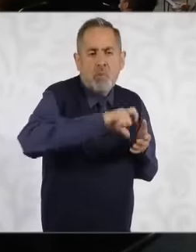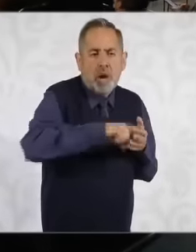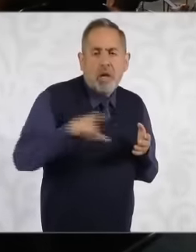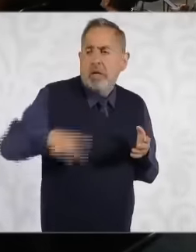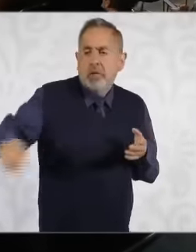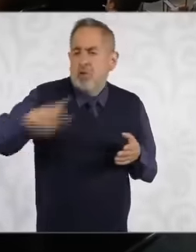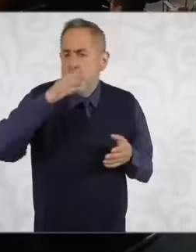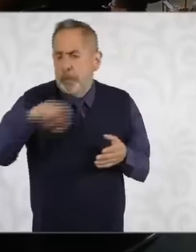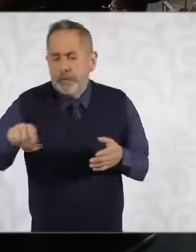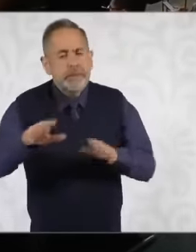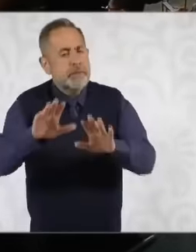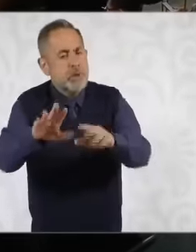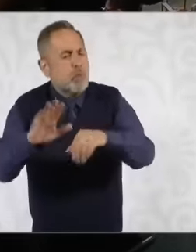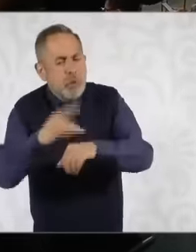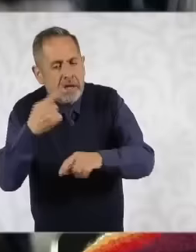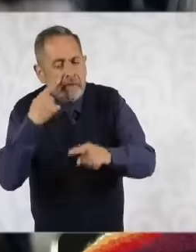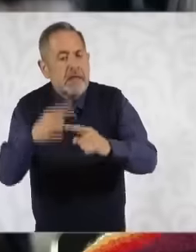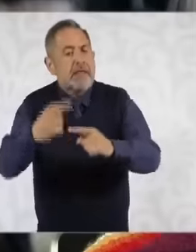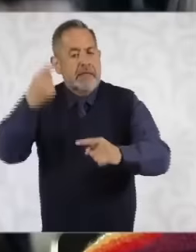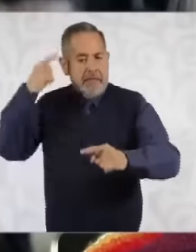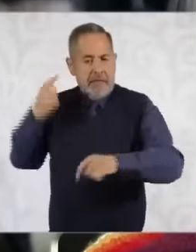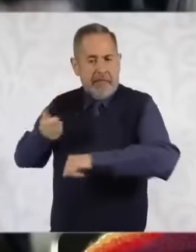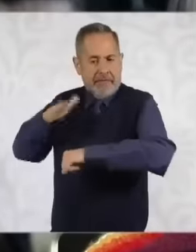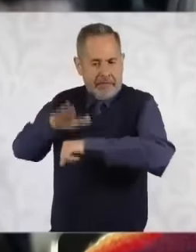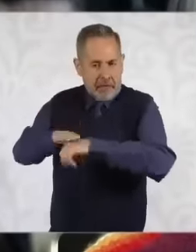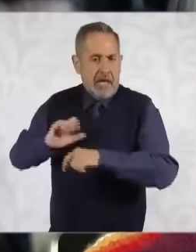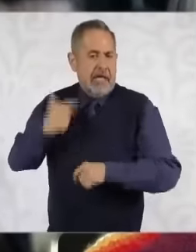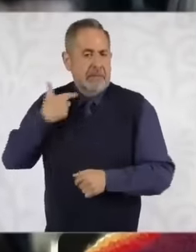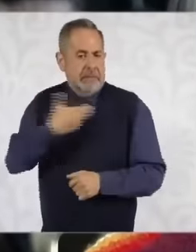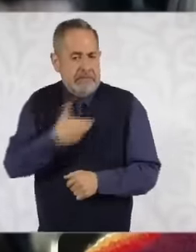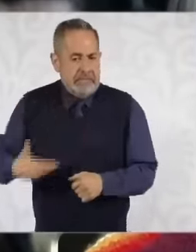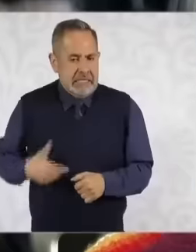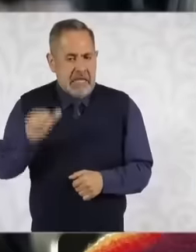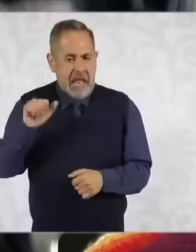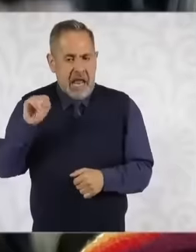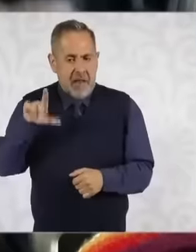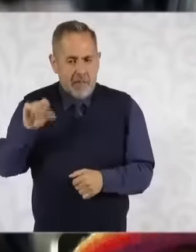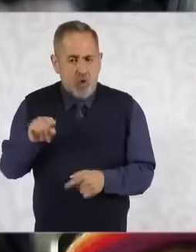past administration with the now president Andrés Manuel López Obrador because I had the